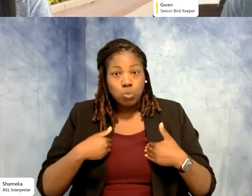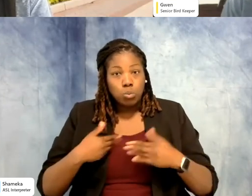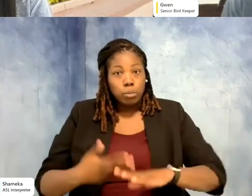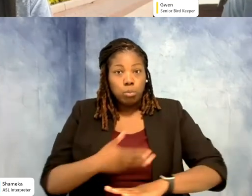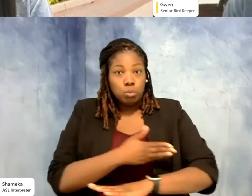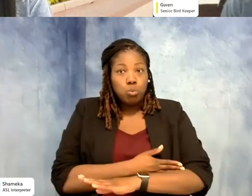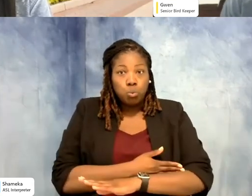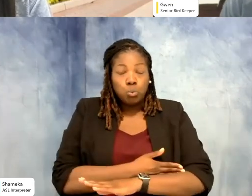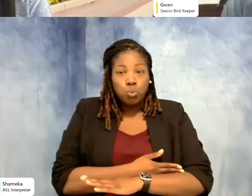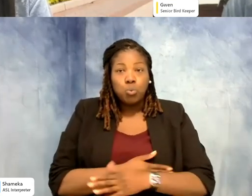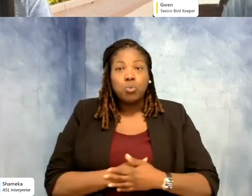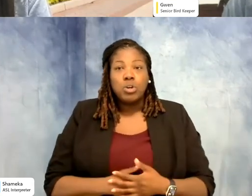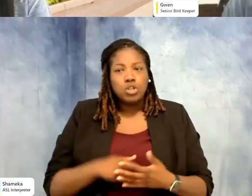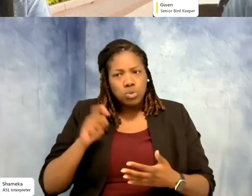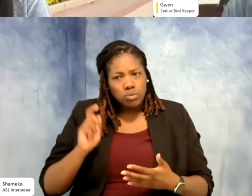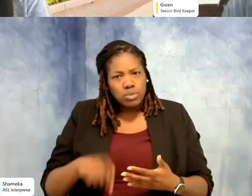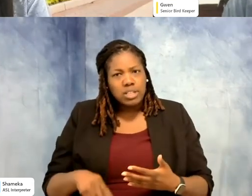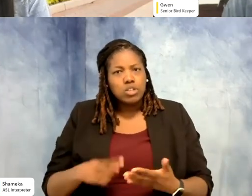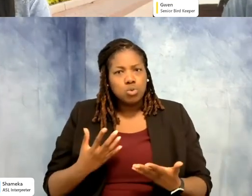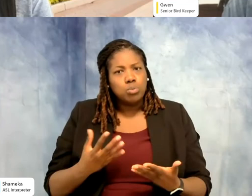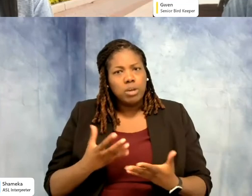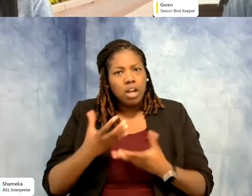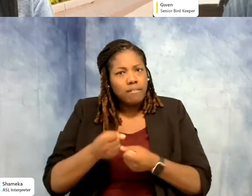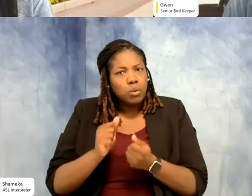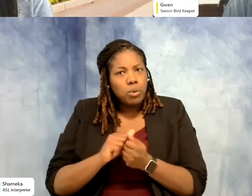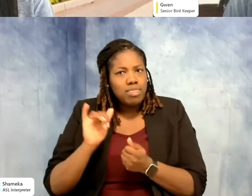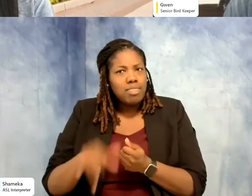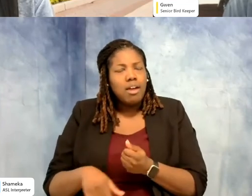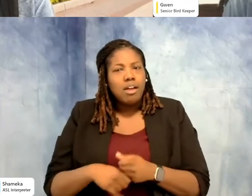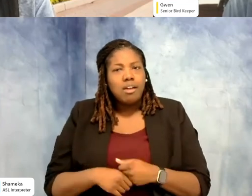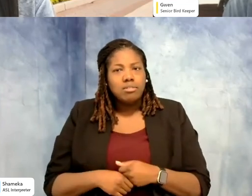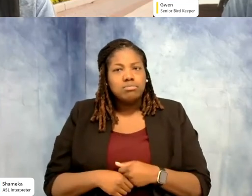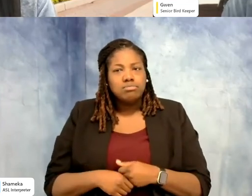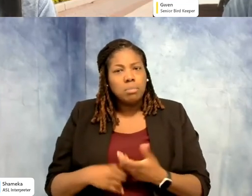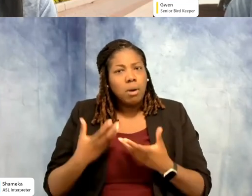And you have to pride yourself on that. And I definitely do pride myself on that. And my